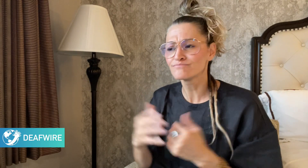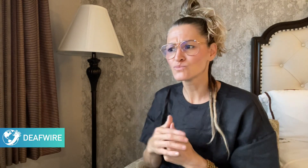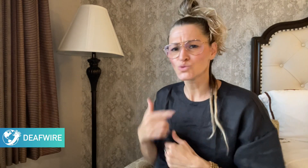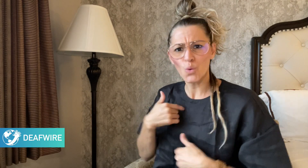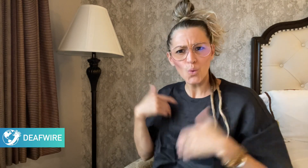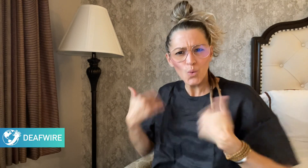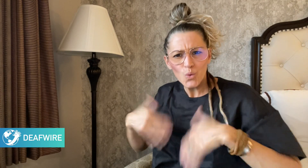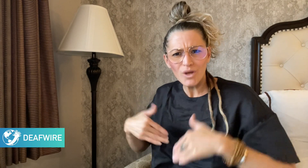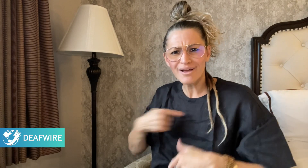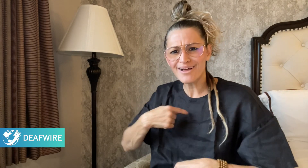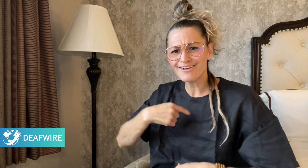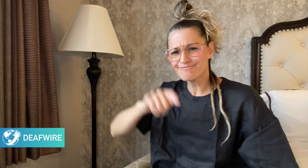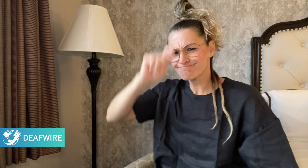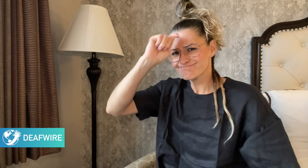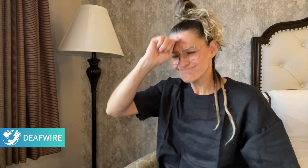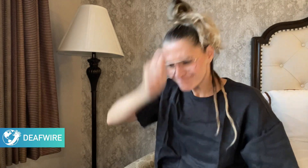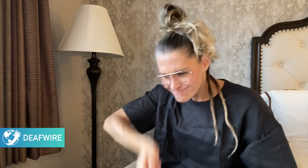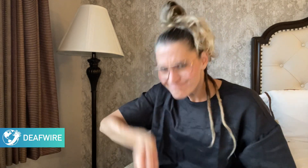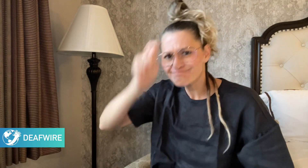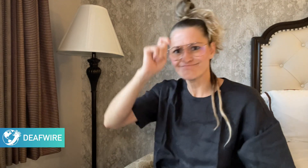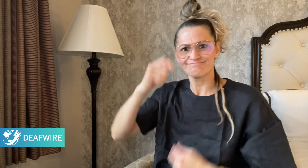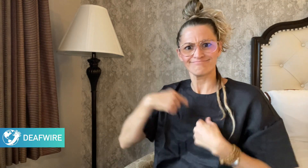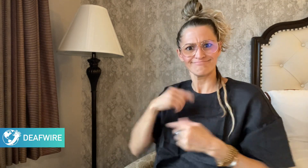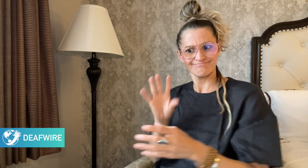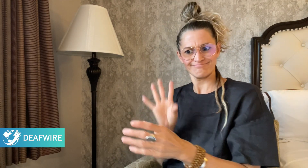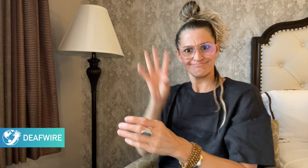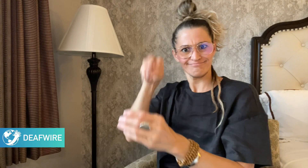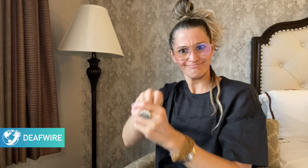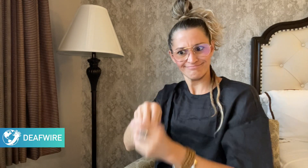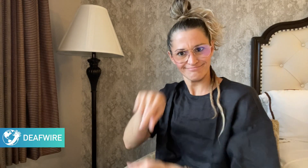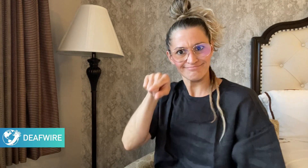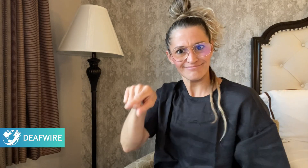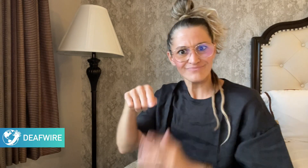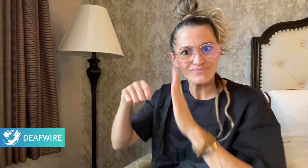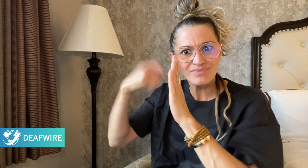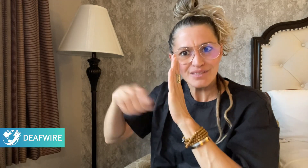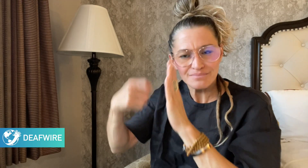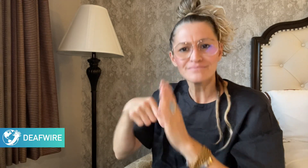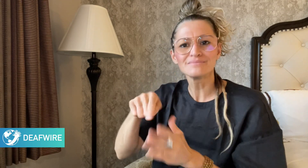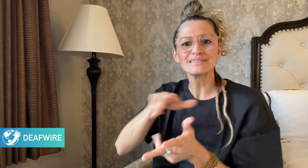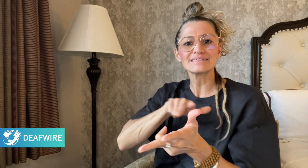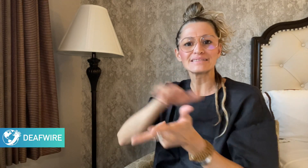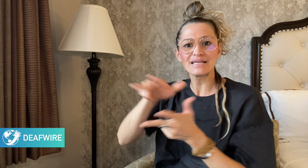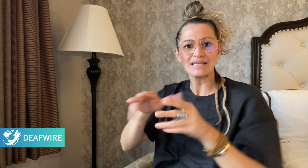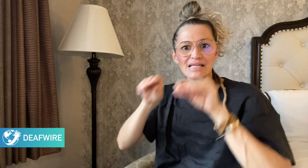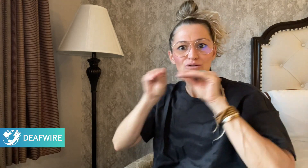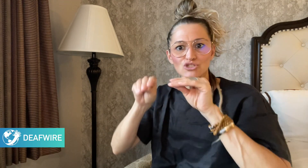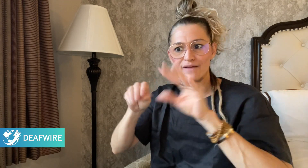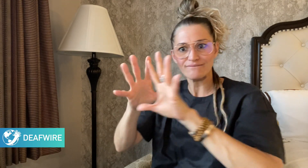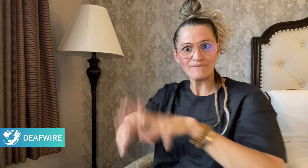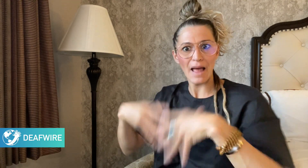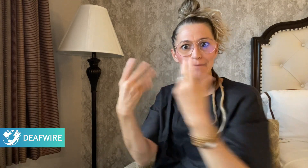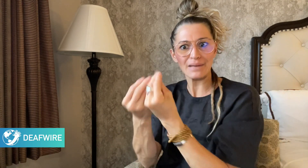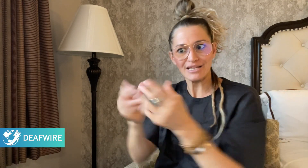so honored to be joining the Sex Education family.